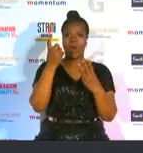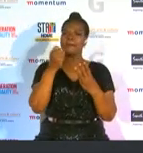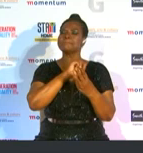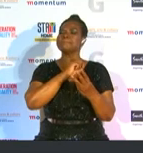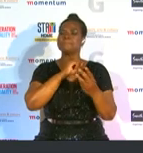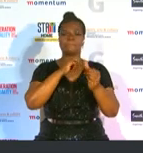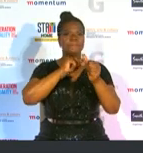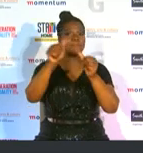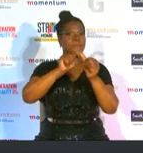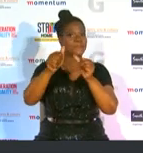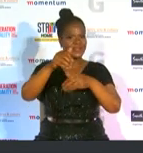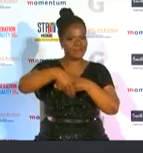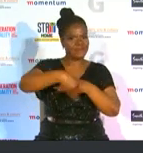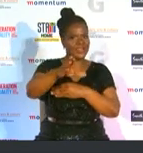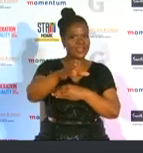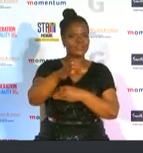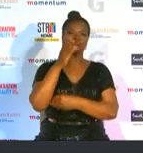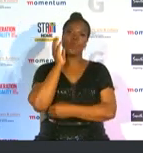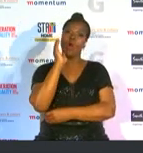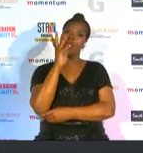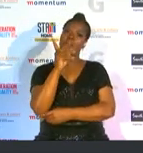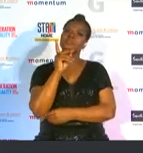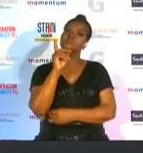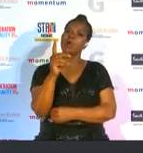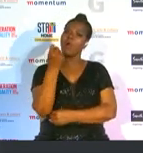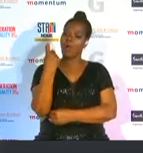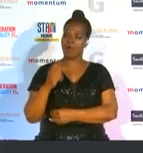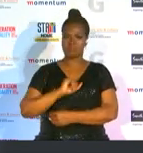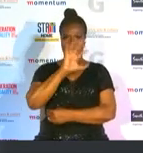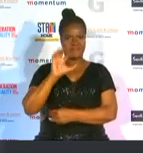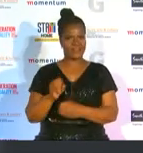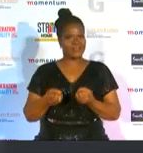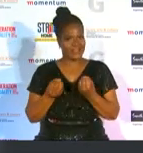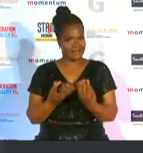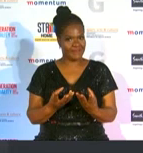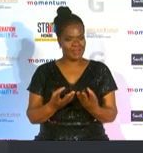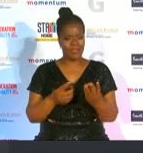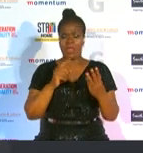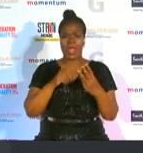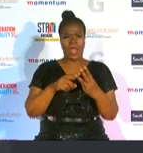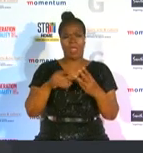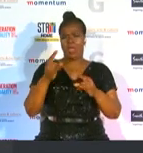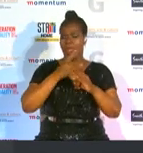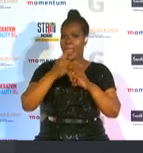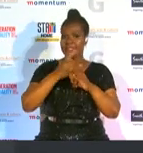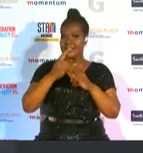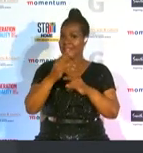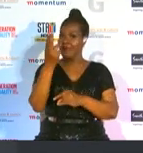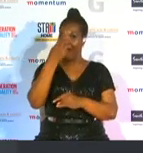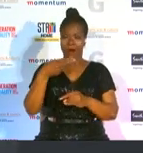commentators and minds south africa has produced her excellence in the art has seen her infiltrate the global